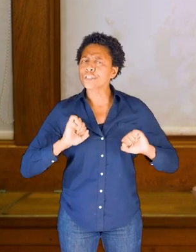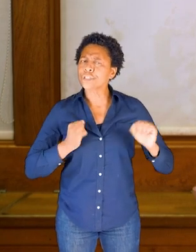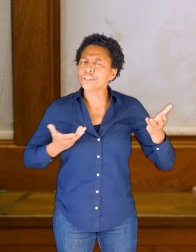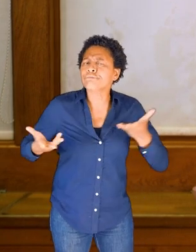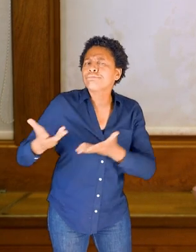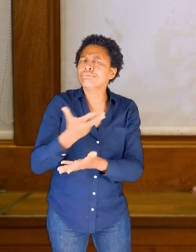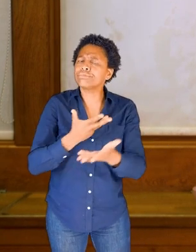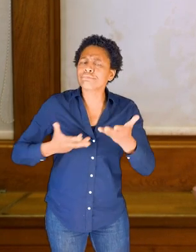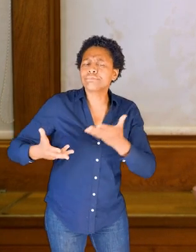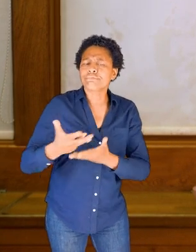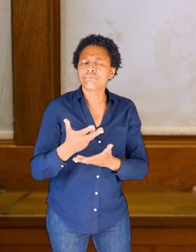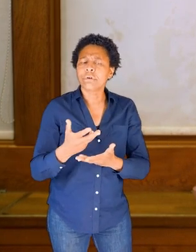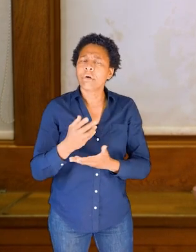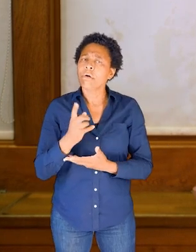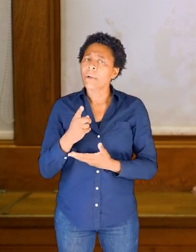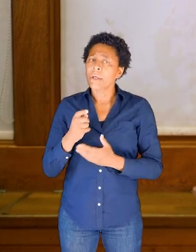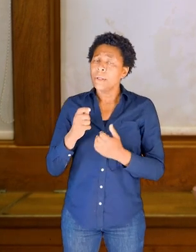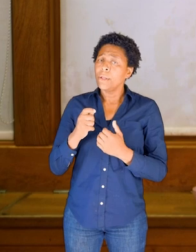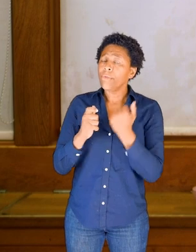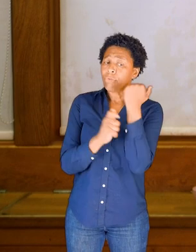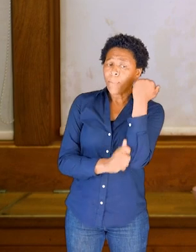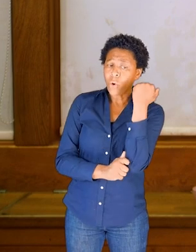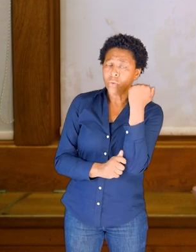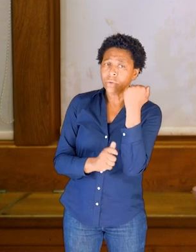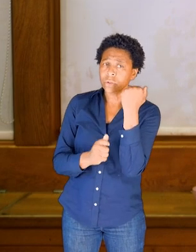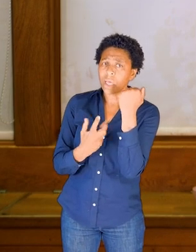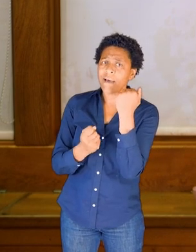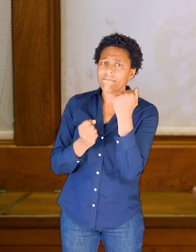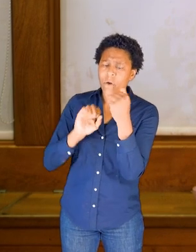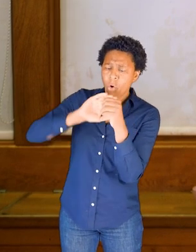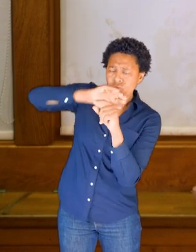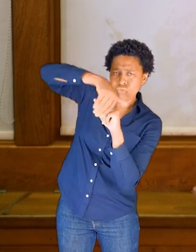is the bones are all the time surrounded by this kind of fluid tissue.